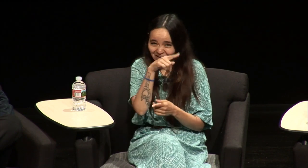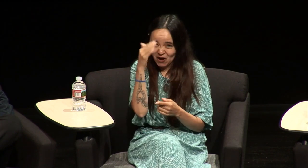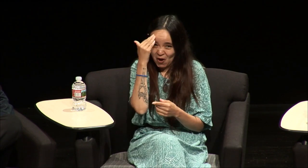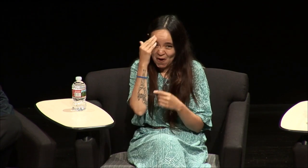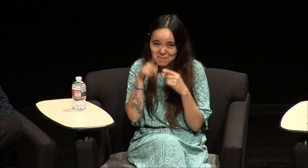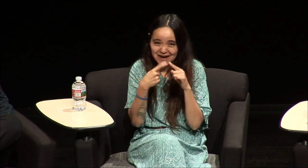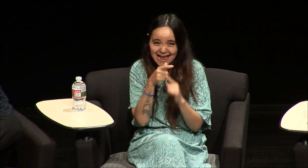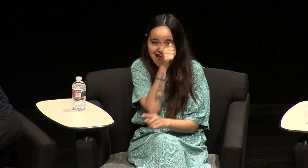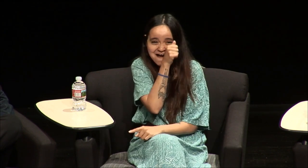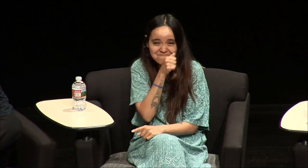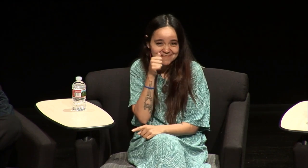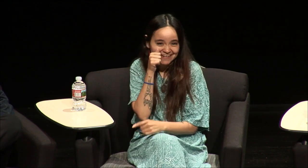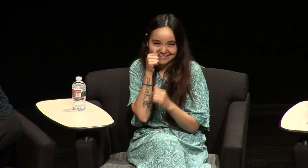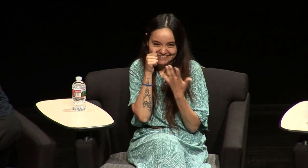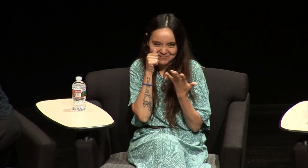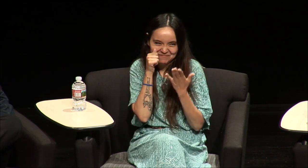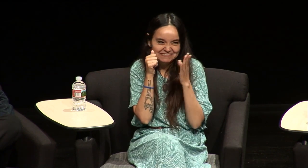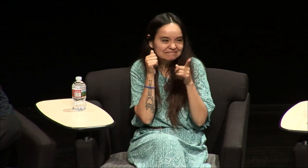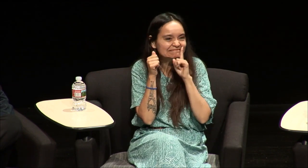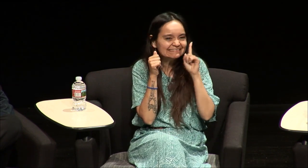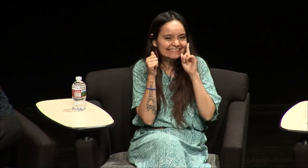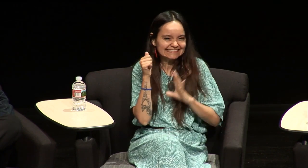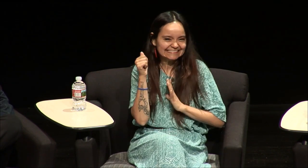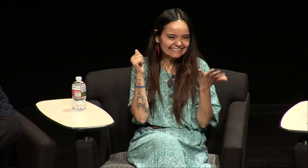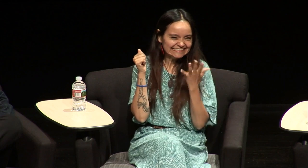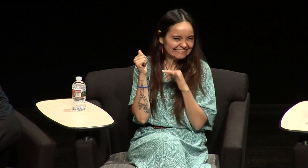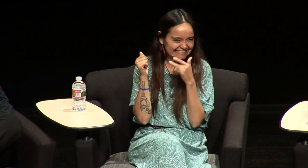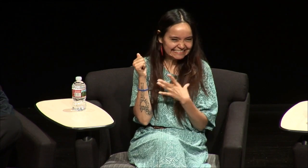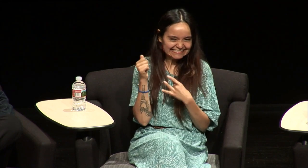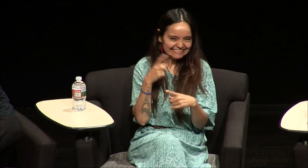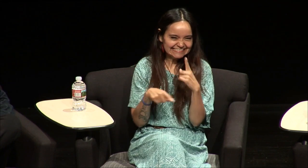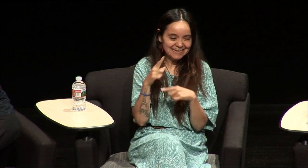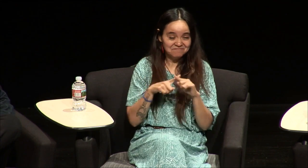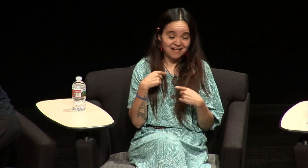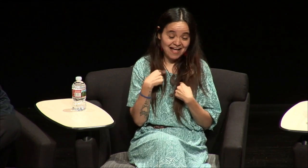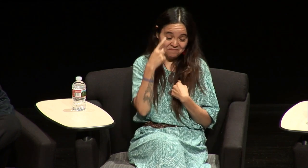I don't know if you guys know about Amazon. Deaf people don't like that sign